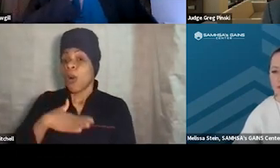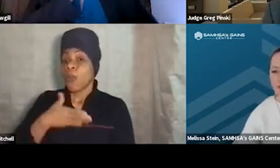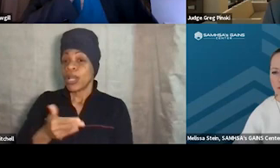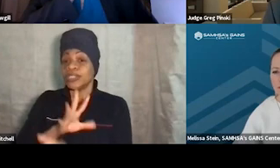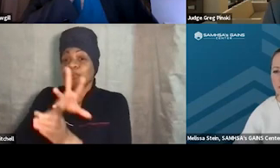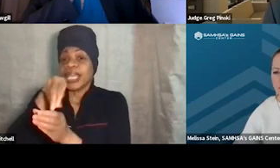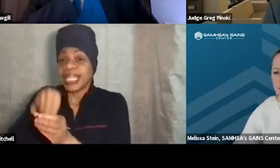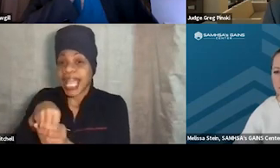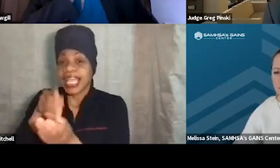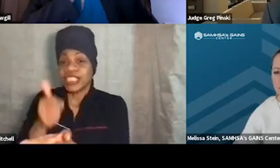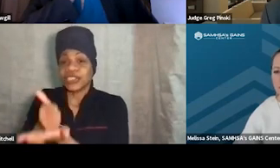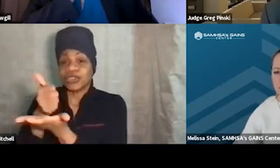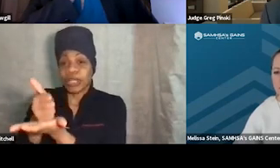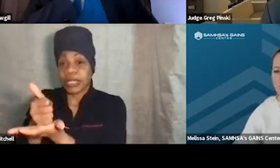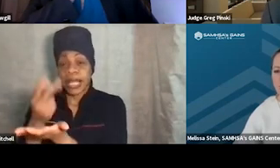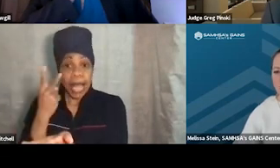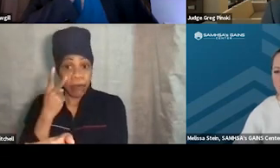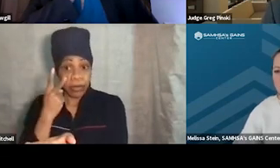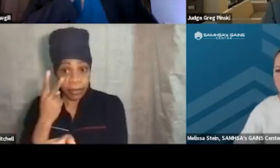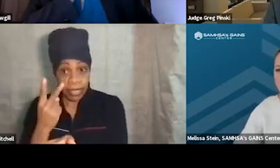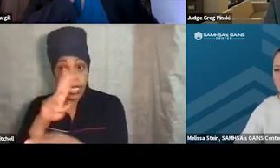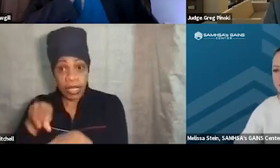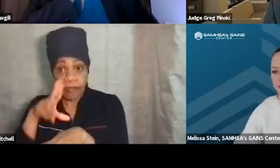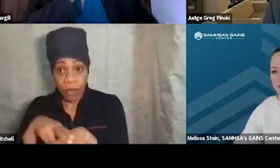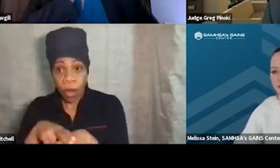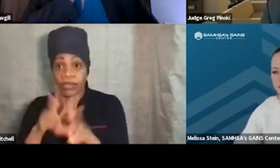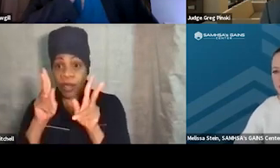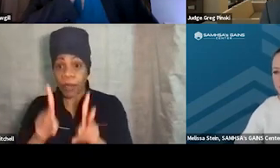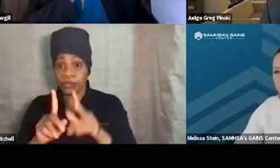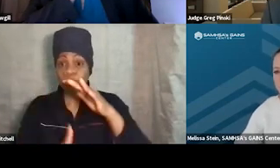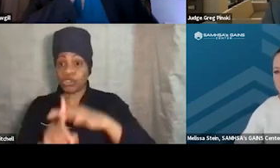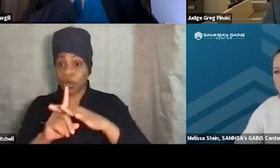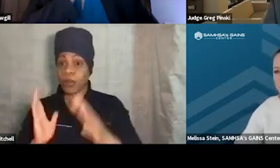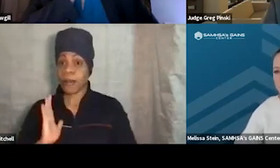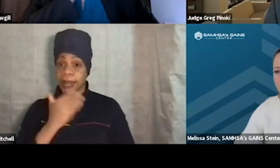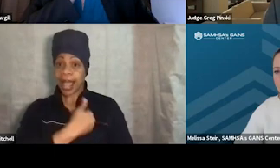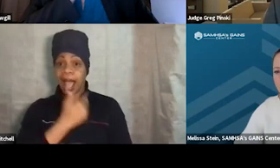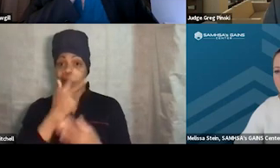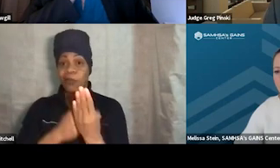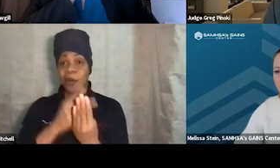We've certainly all seen situations where we have someone who comes into our program, and maybe we say to ourselves,